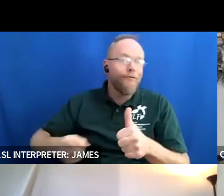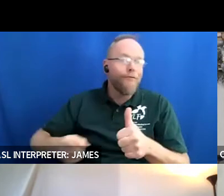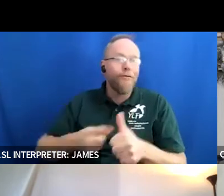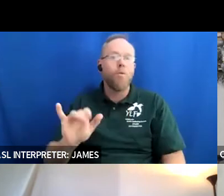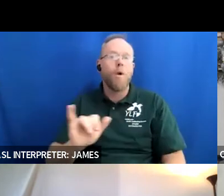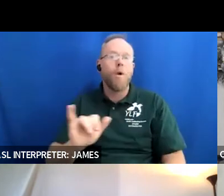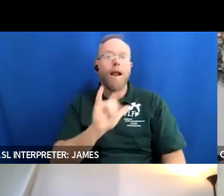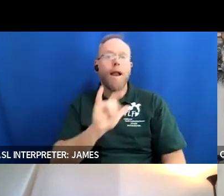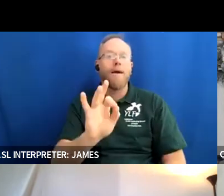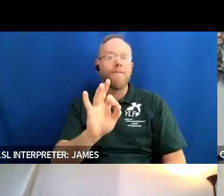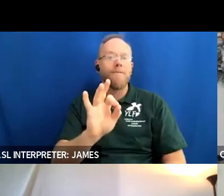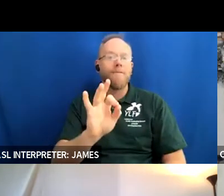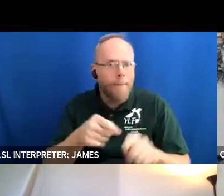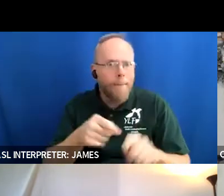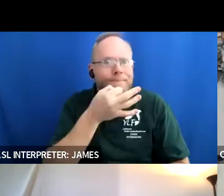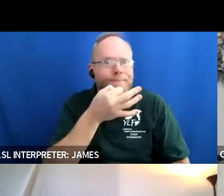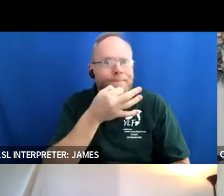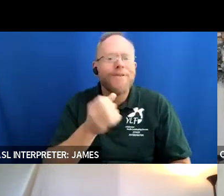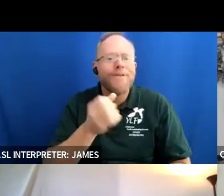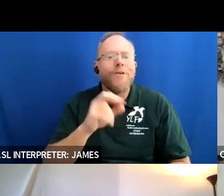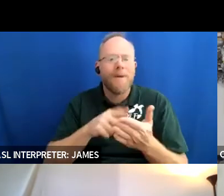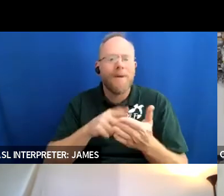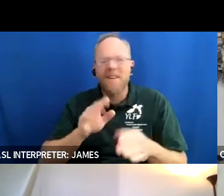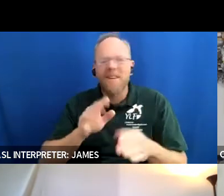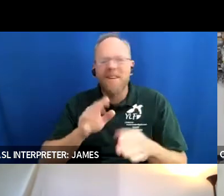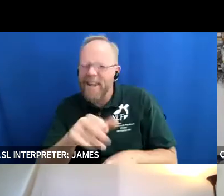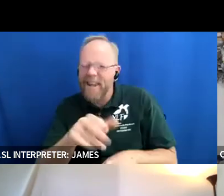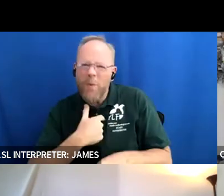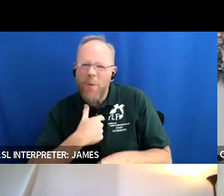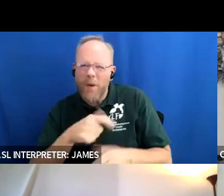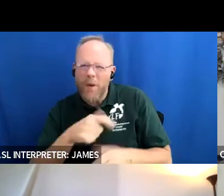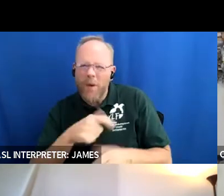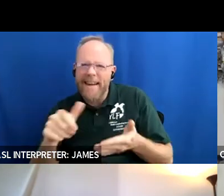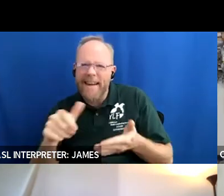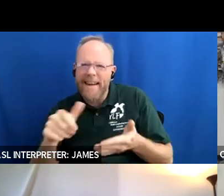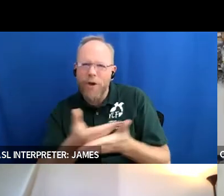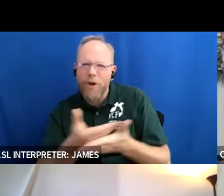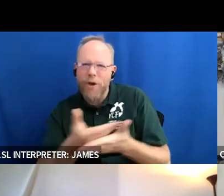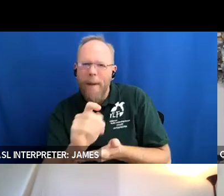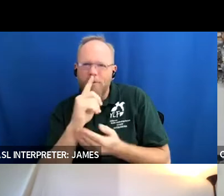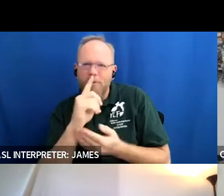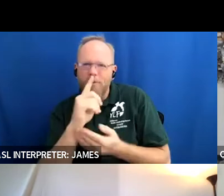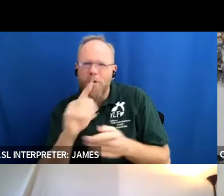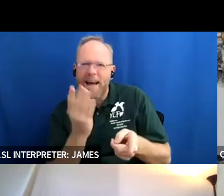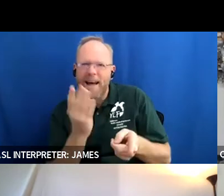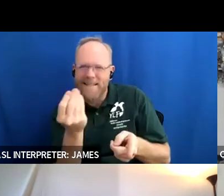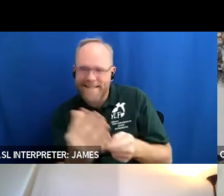so we're gonna need a new map uh soon so we can include alaska in that um but just being able to